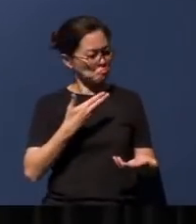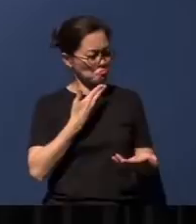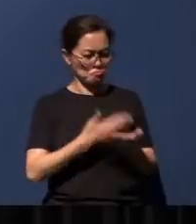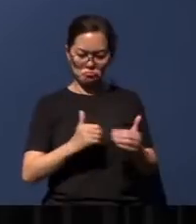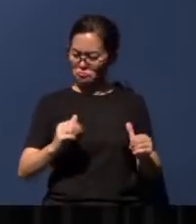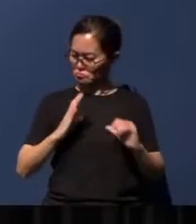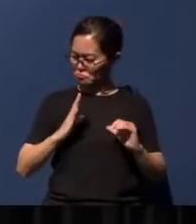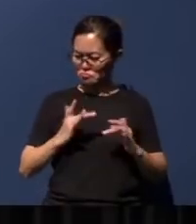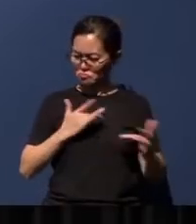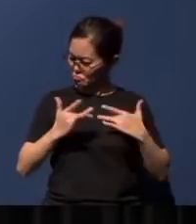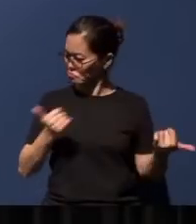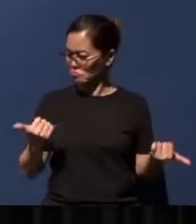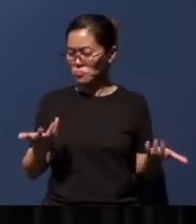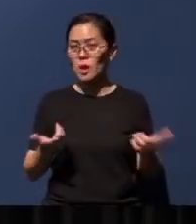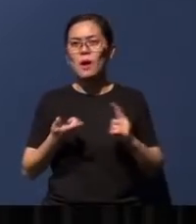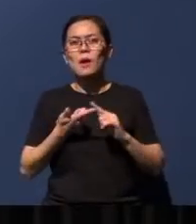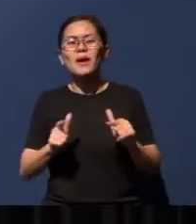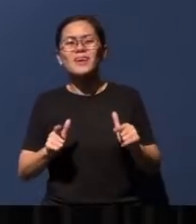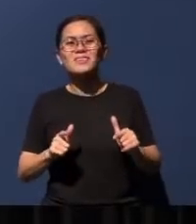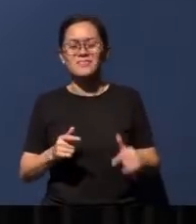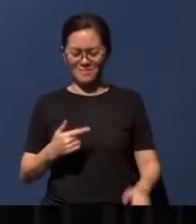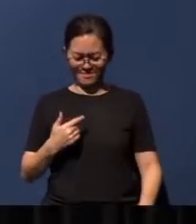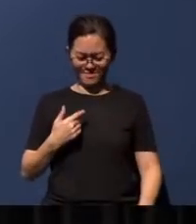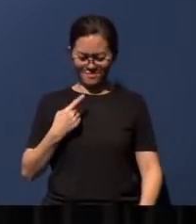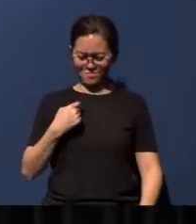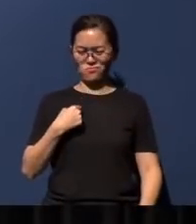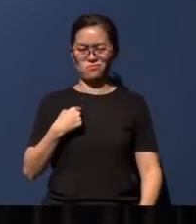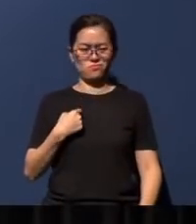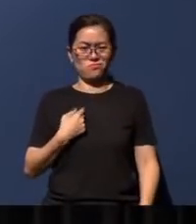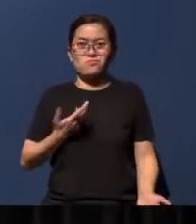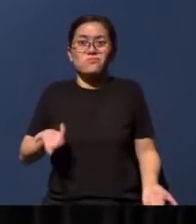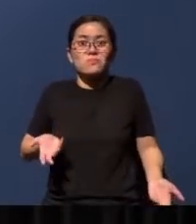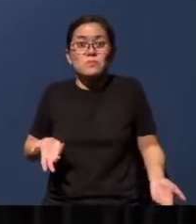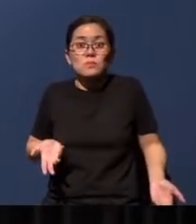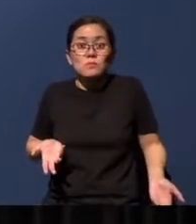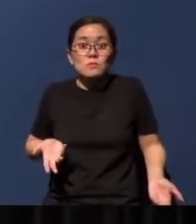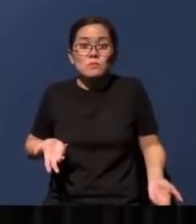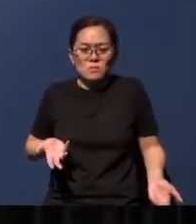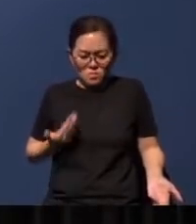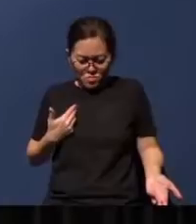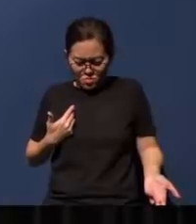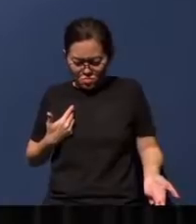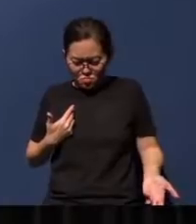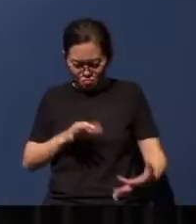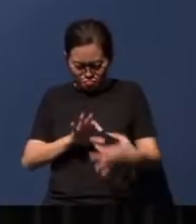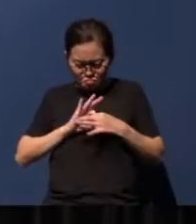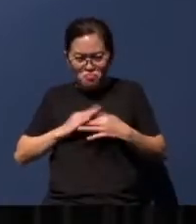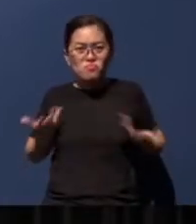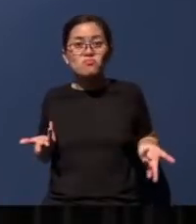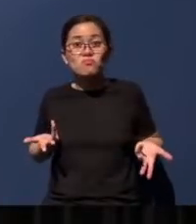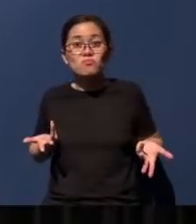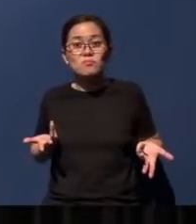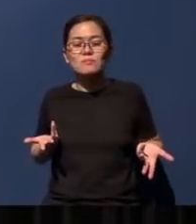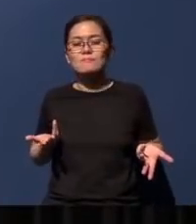but what does this kingdom have to do with me today? What's the deal? Let me put it this way here.